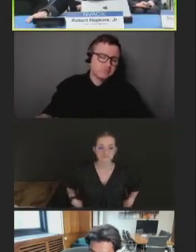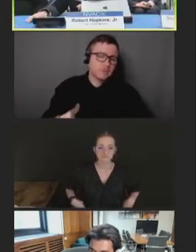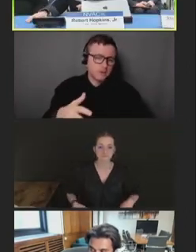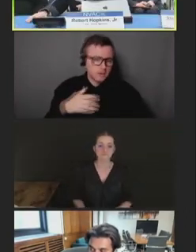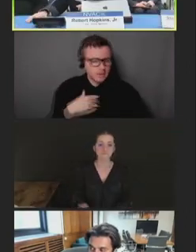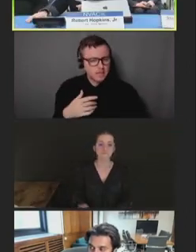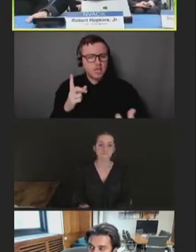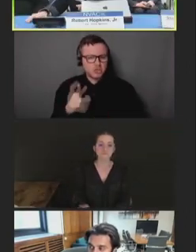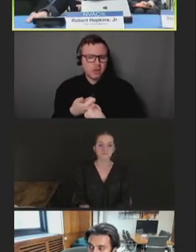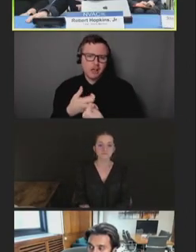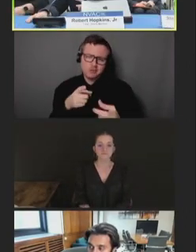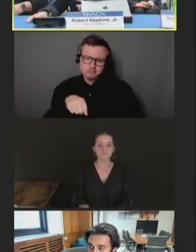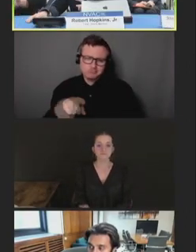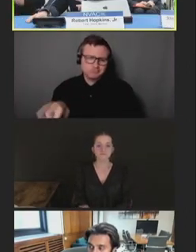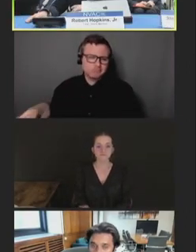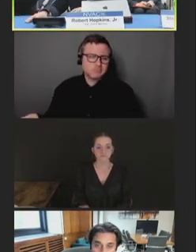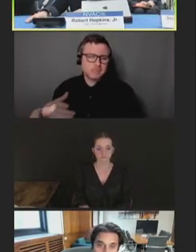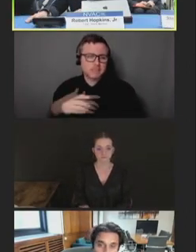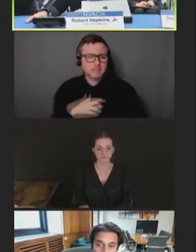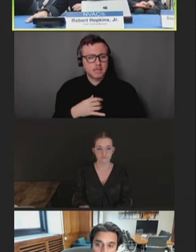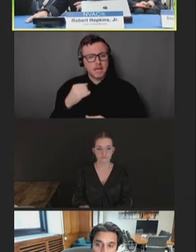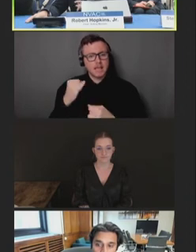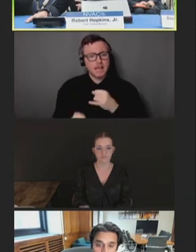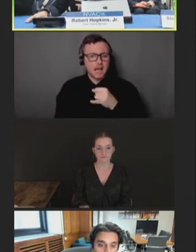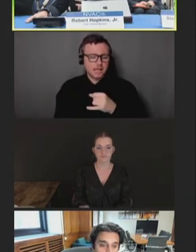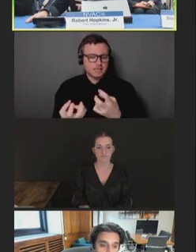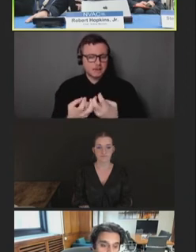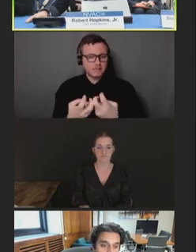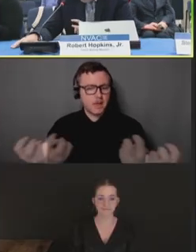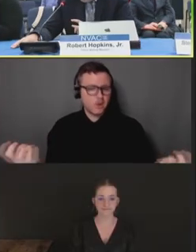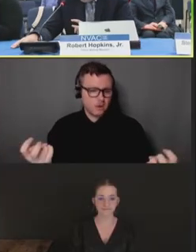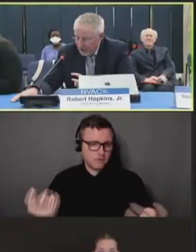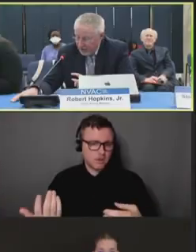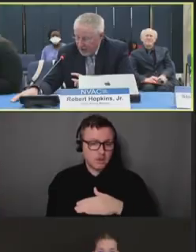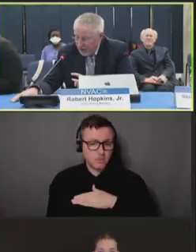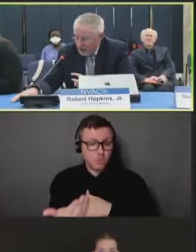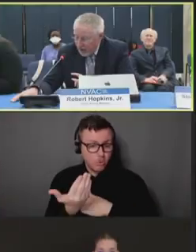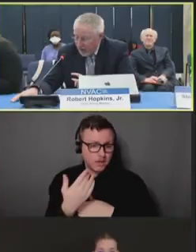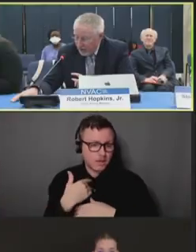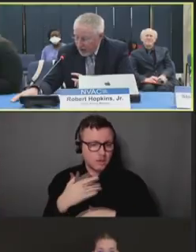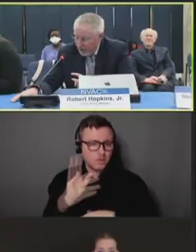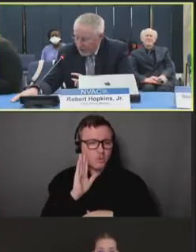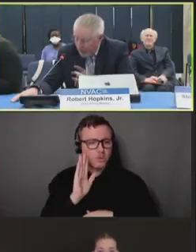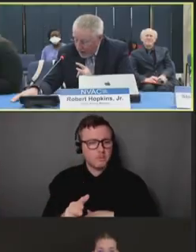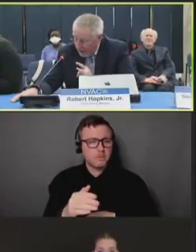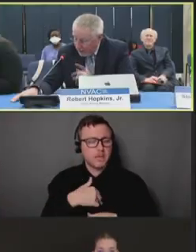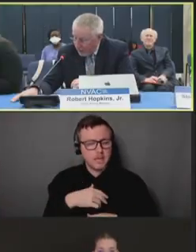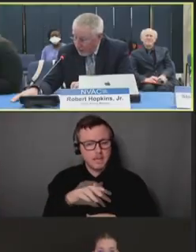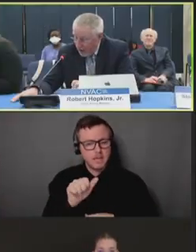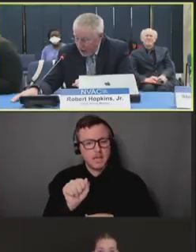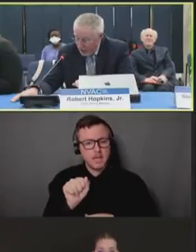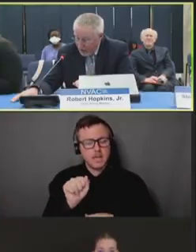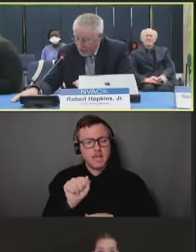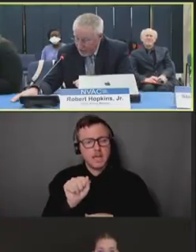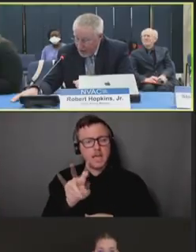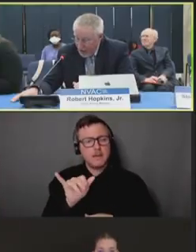Our next, and our final panel for the morning will be experiences in the field, avian flu monitoring.